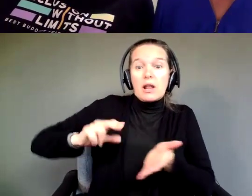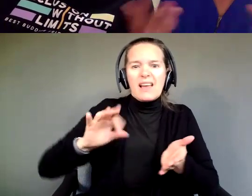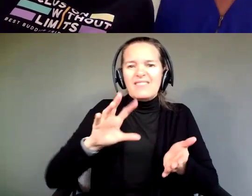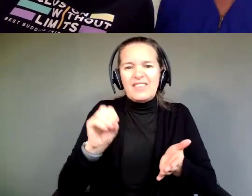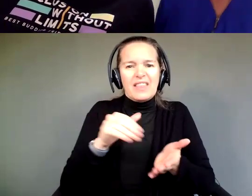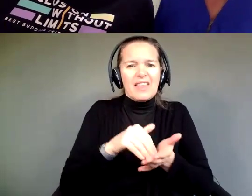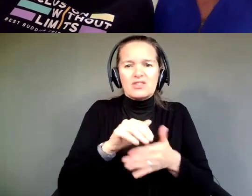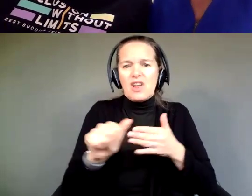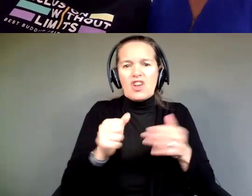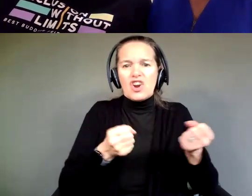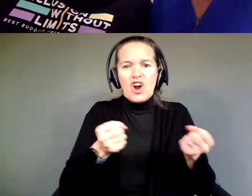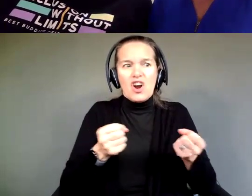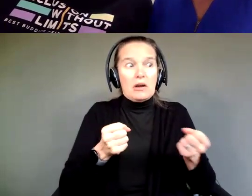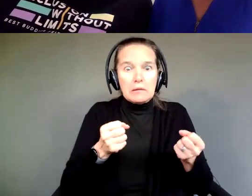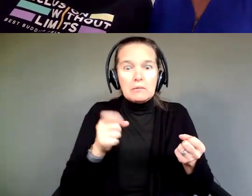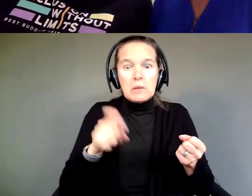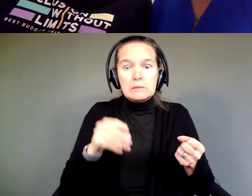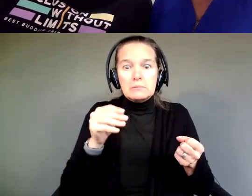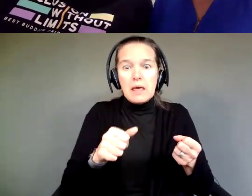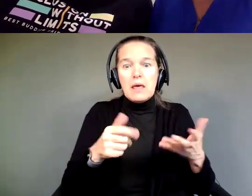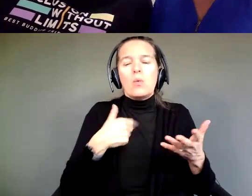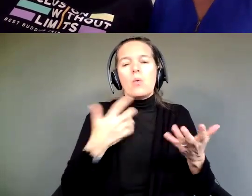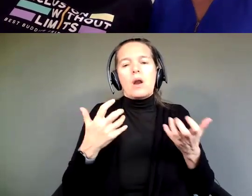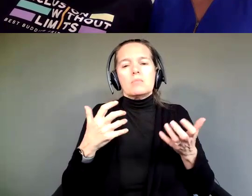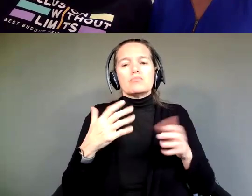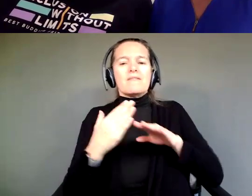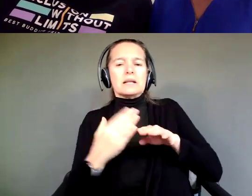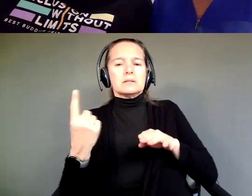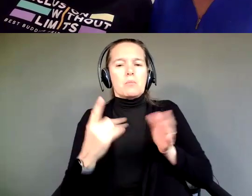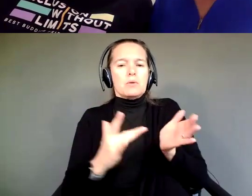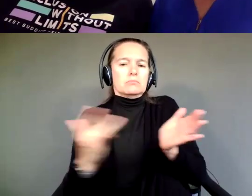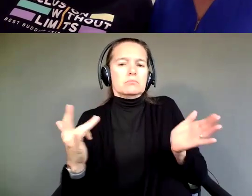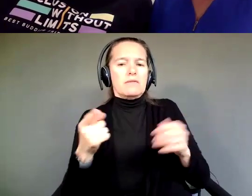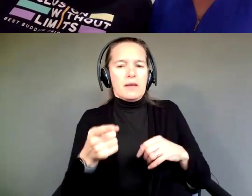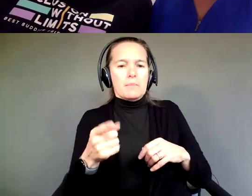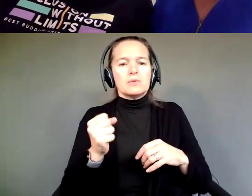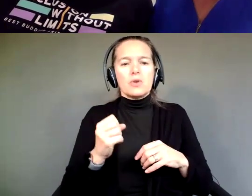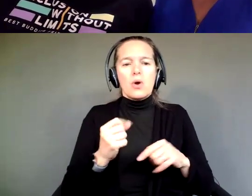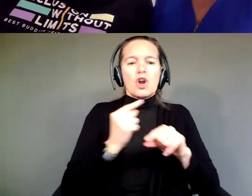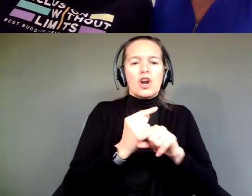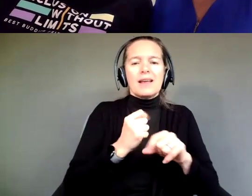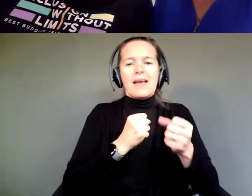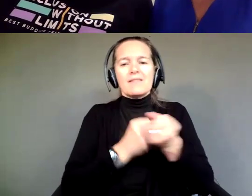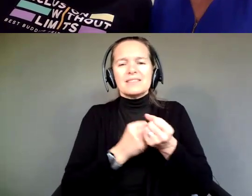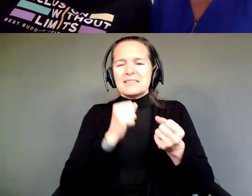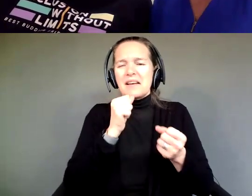Those are things we wanted to prevent someone taking advantage of him. So, Guardian Advocacy is not quite full guardianship,